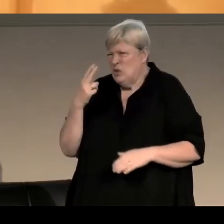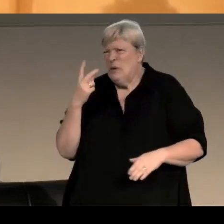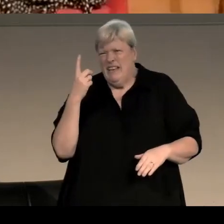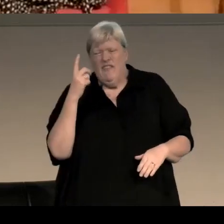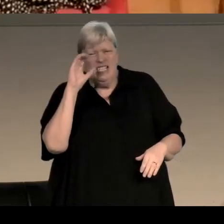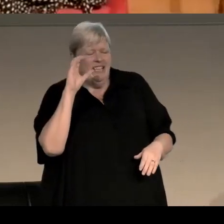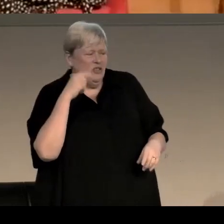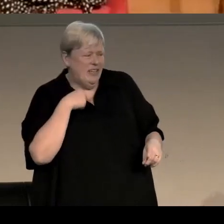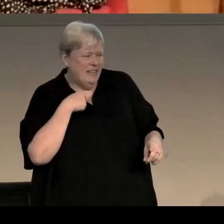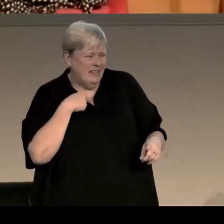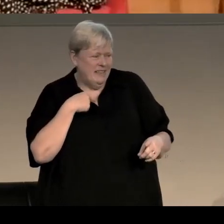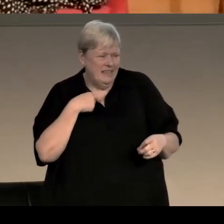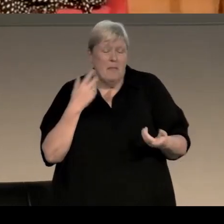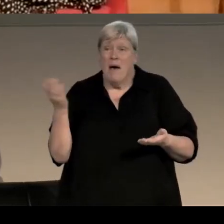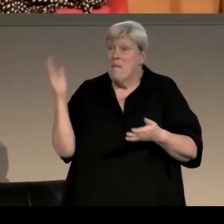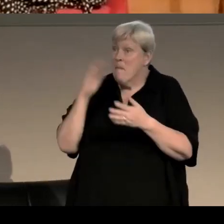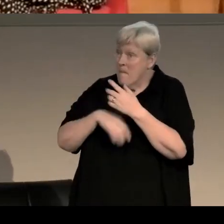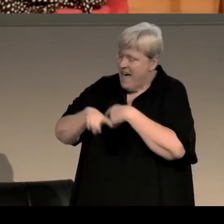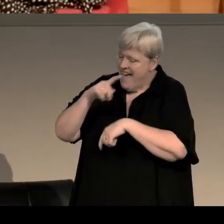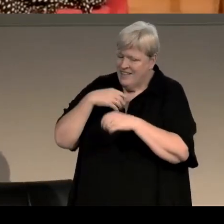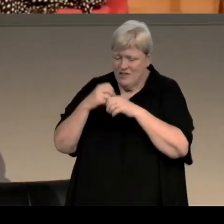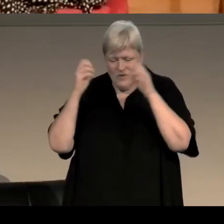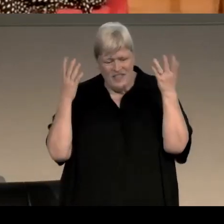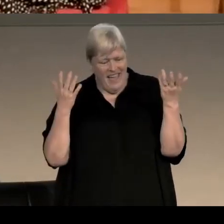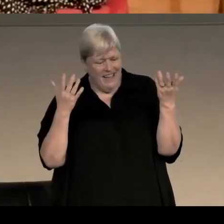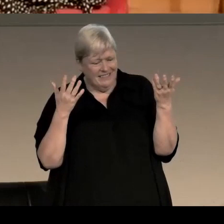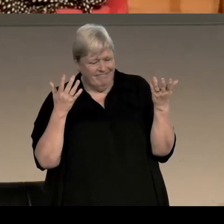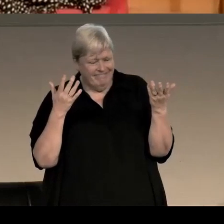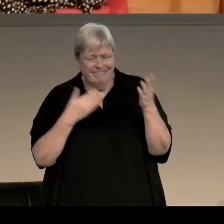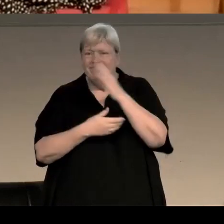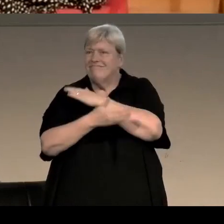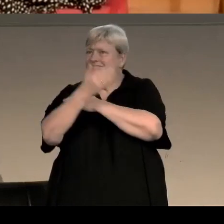But you're sort of returning to the imagined legacy of Miss Marple, going there.